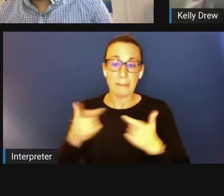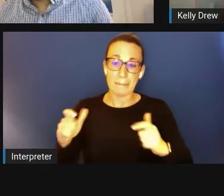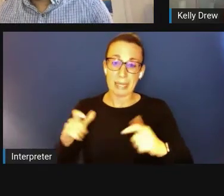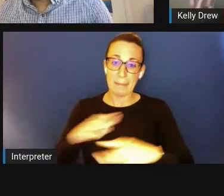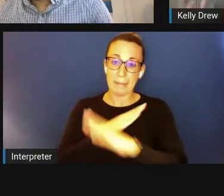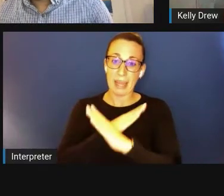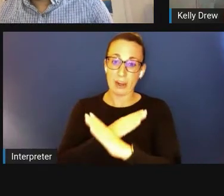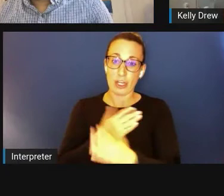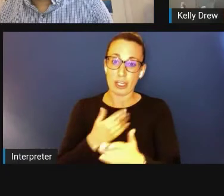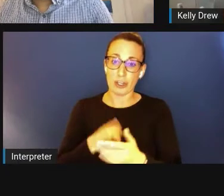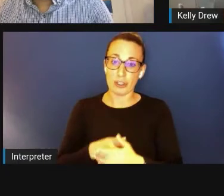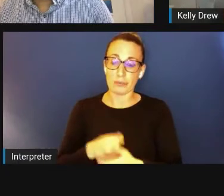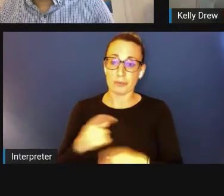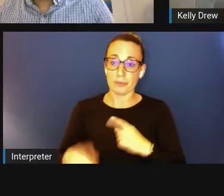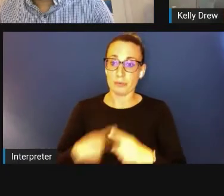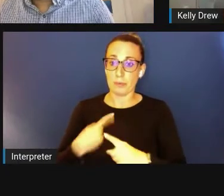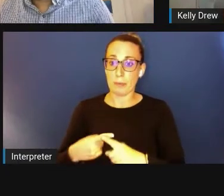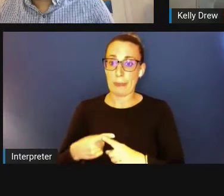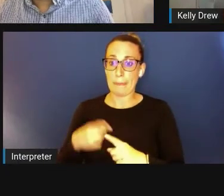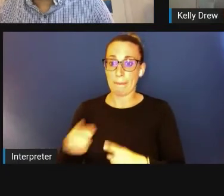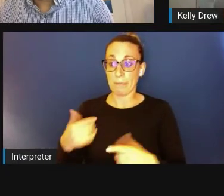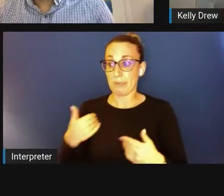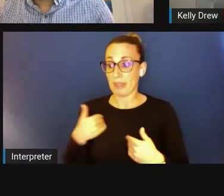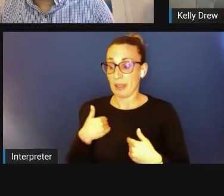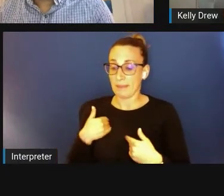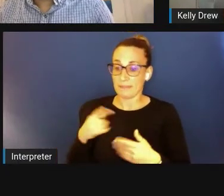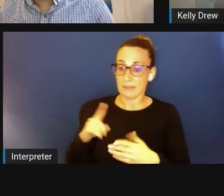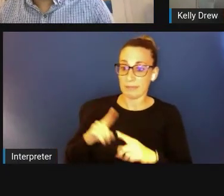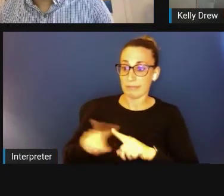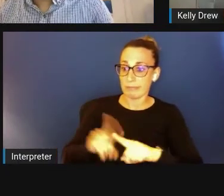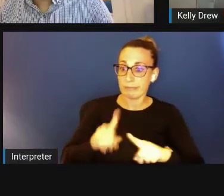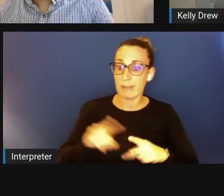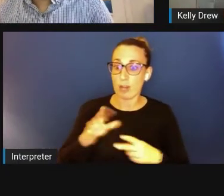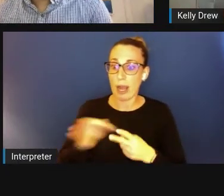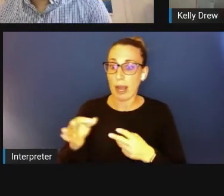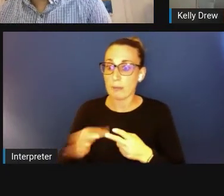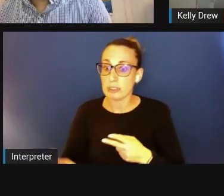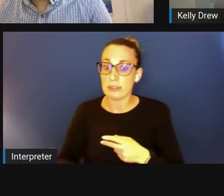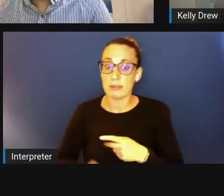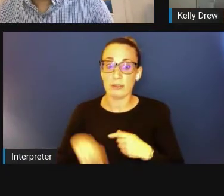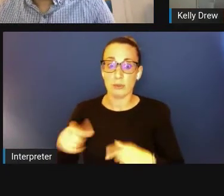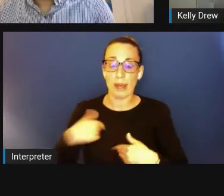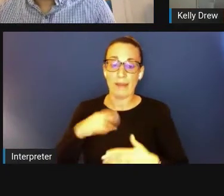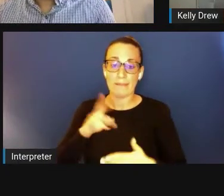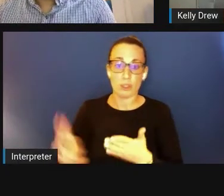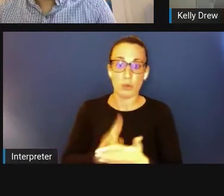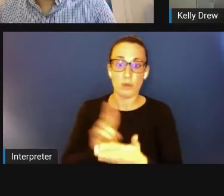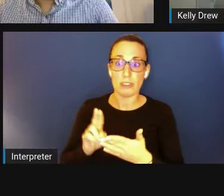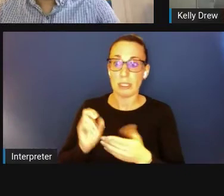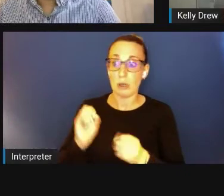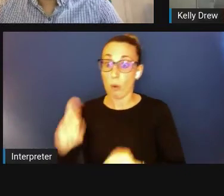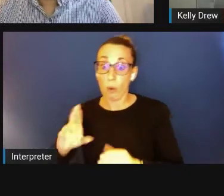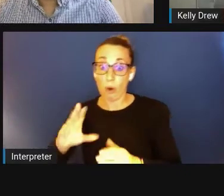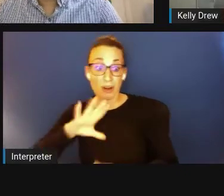when you have this option, you've got the university, or you have the company, and you're trying to hire people into this.